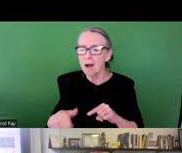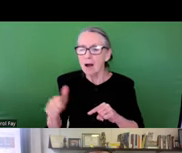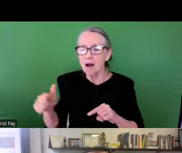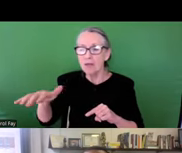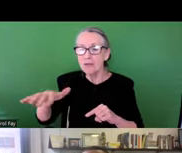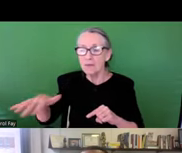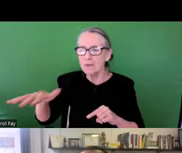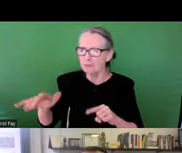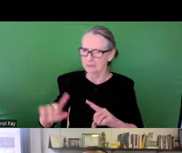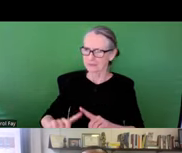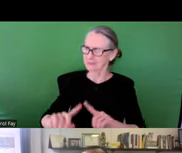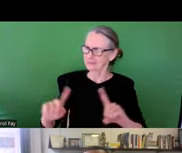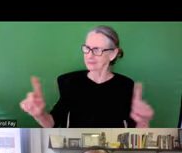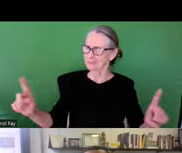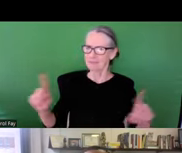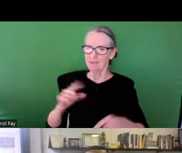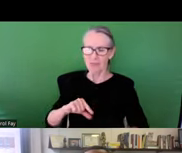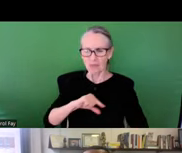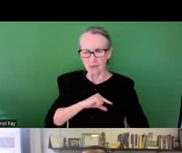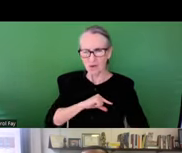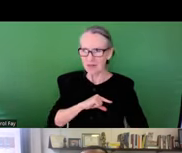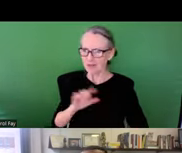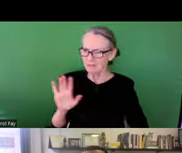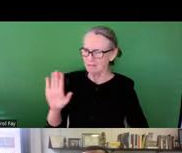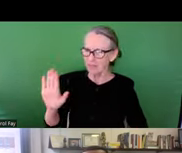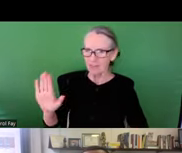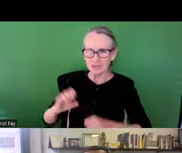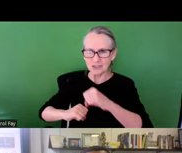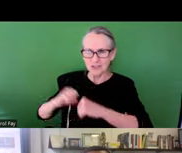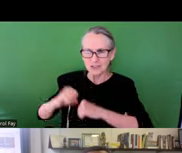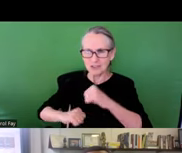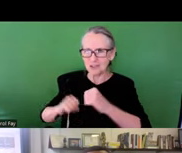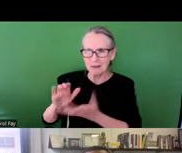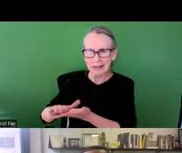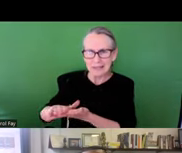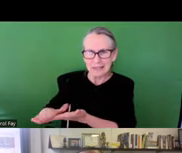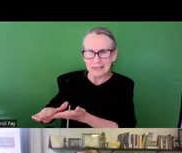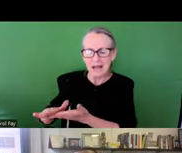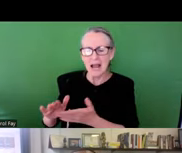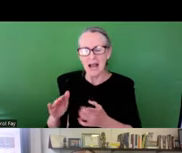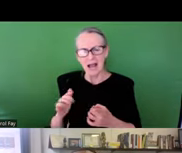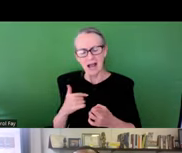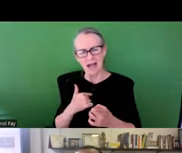water. When I would travel across town to the neighborhoods, there was a stark difference in the quality and appearance